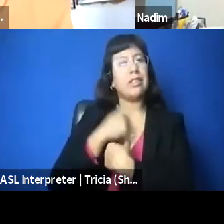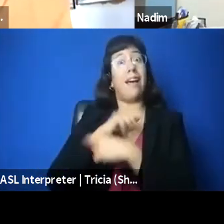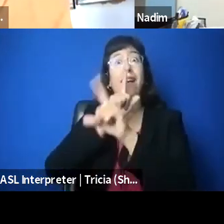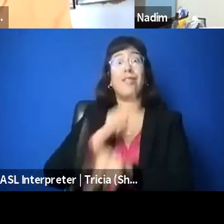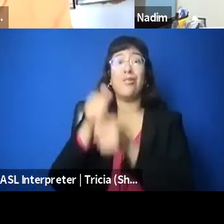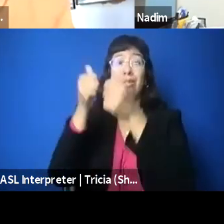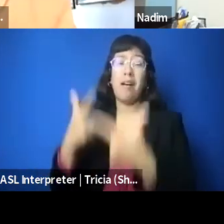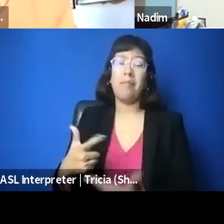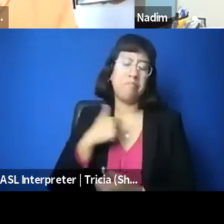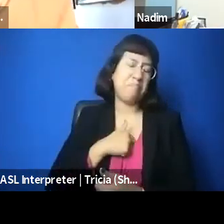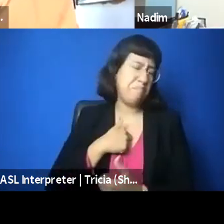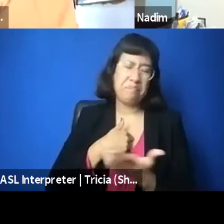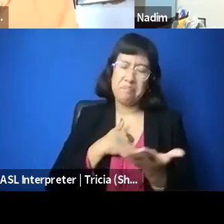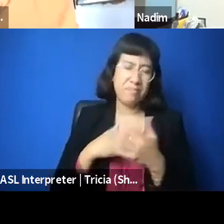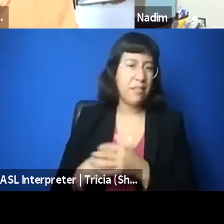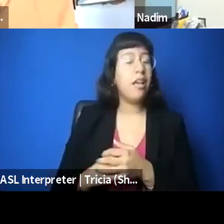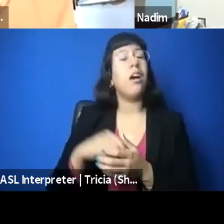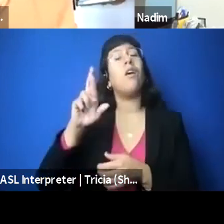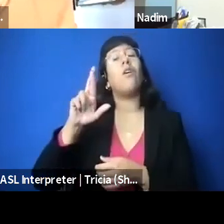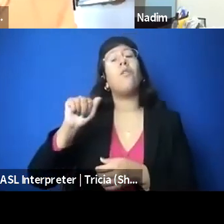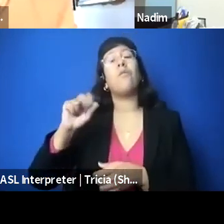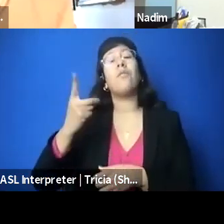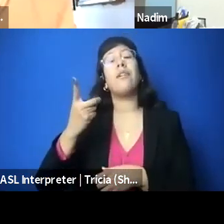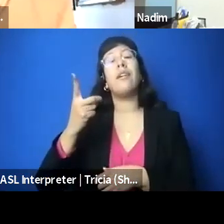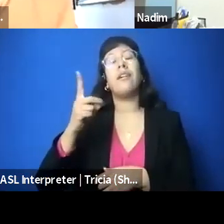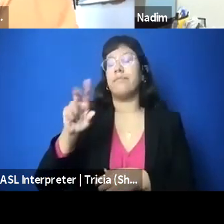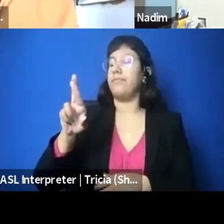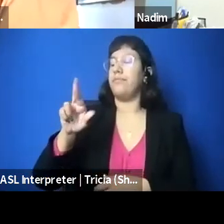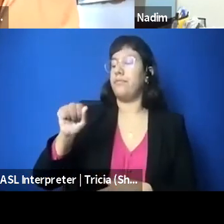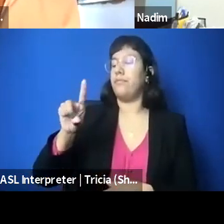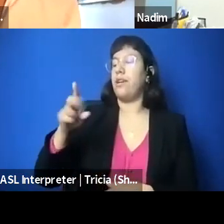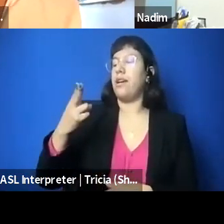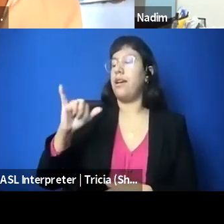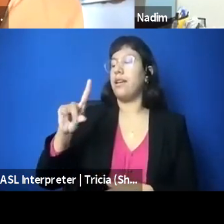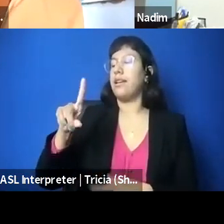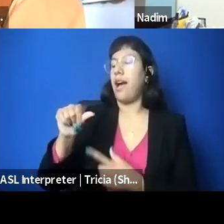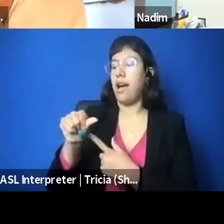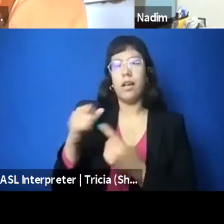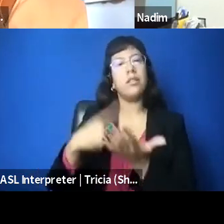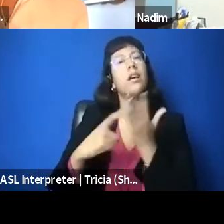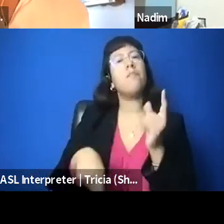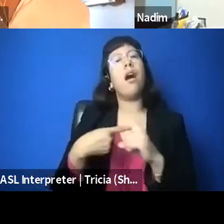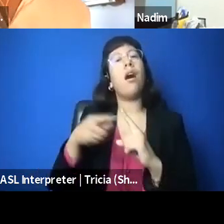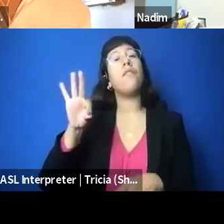one question lifted up that relates to this question is about the Florida, the Florida State lawsuit that Pal Legal has launched.